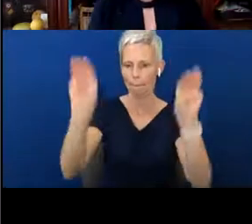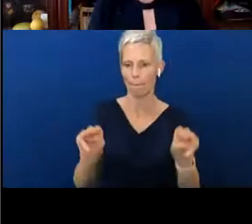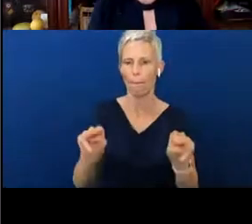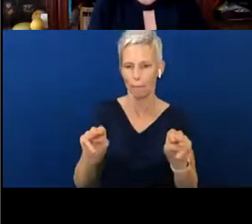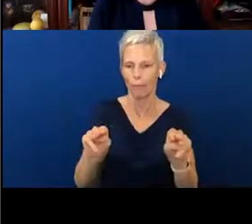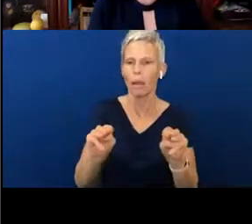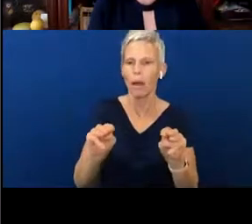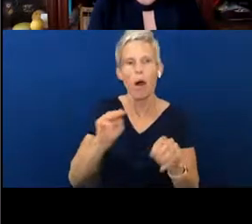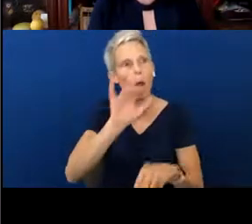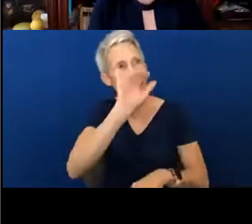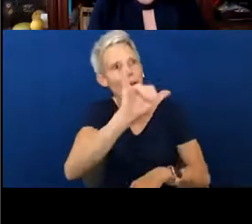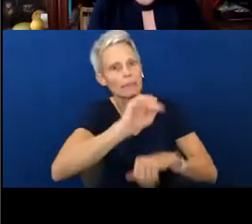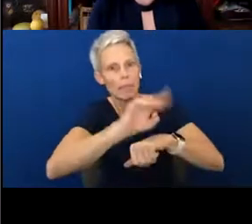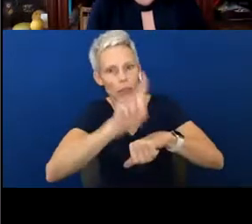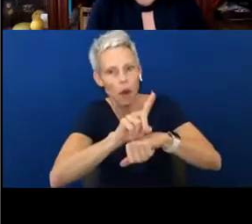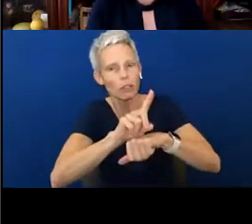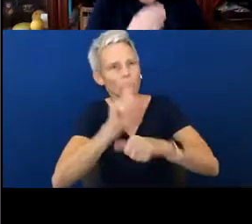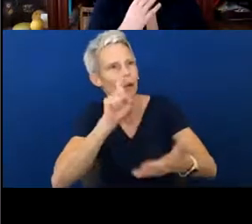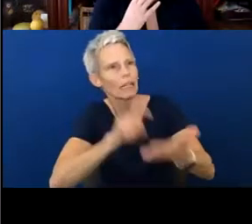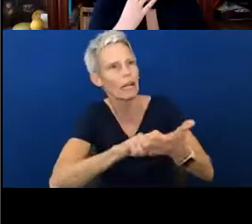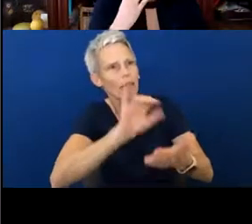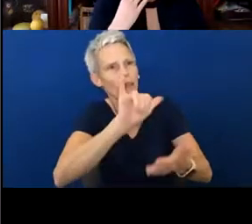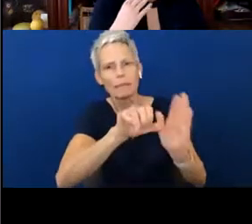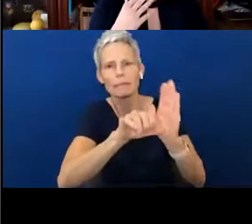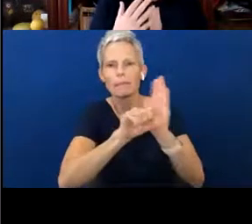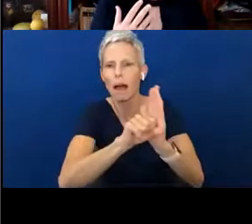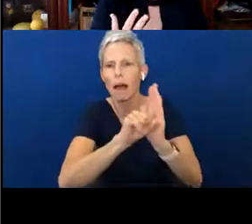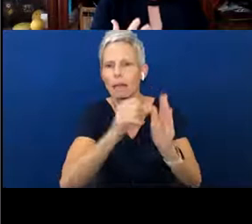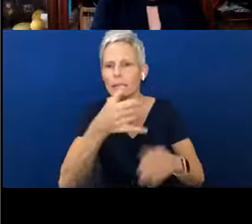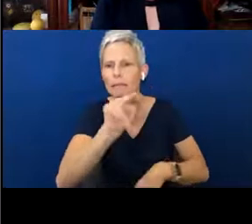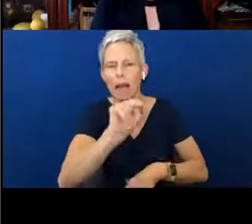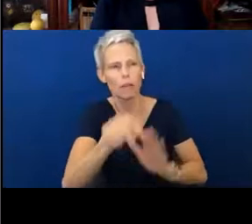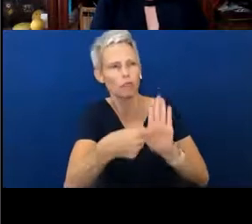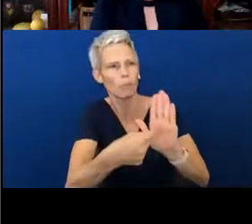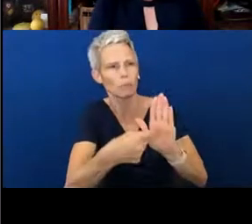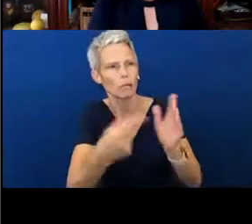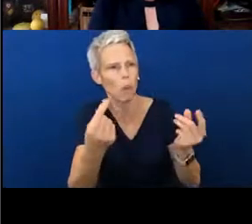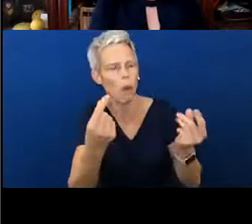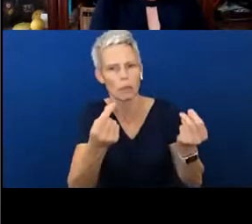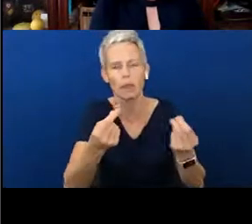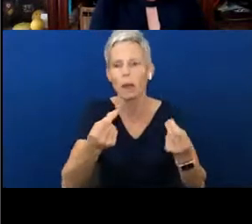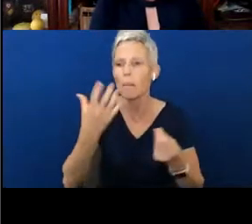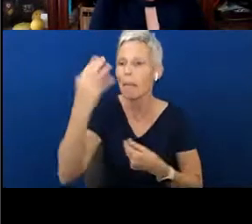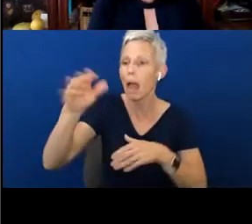what that sign represents. Maybe you're going for a walk and you see the sign at the park. You can